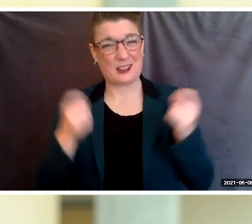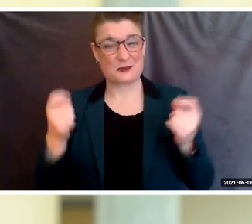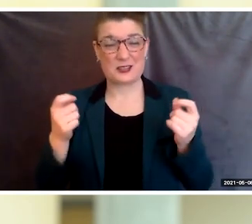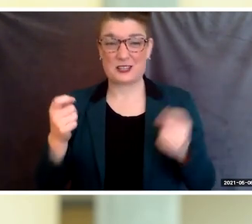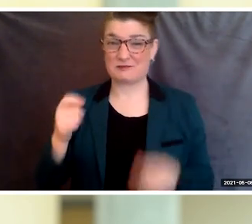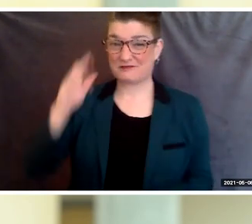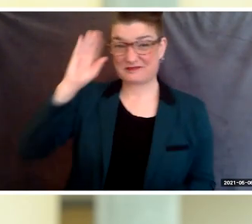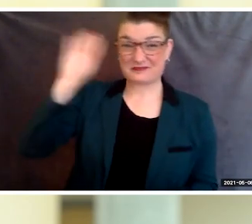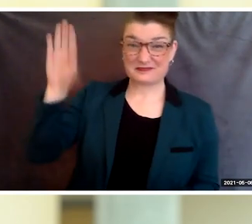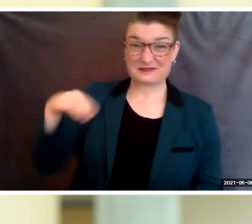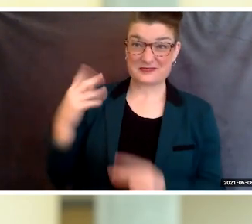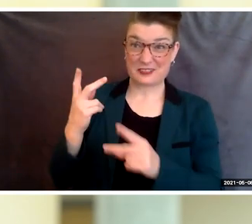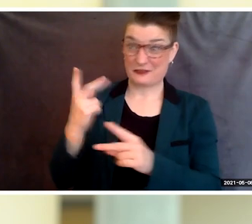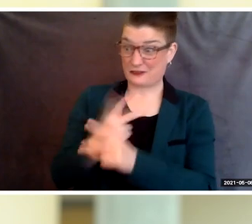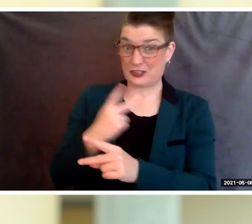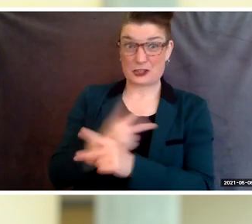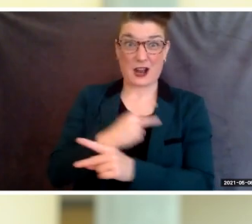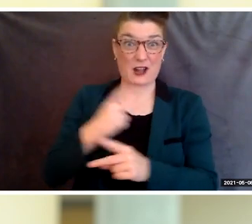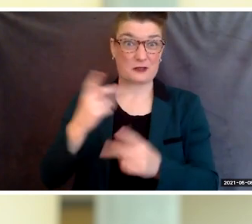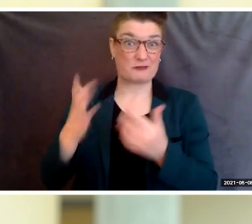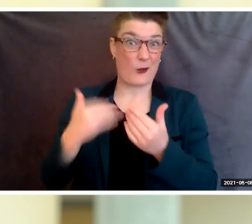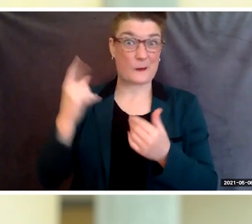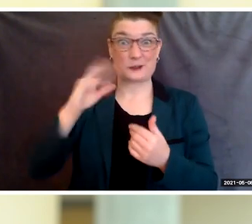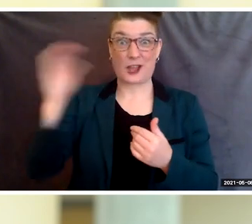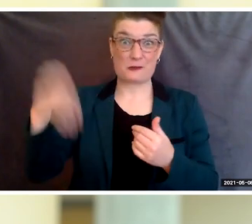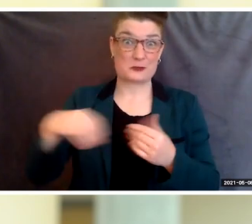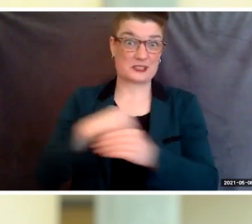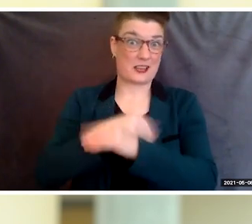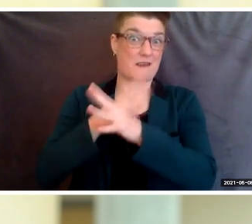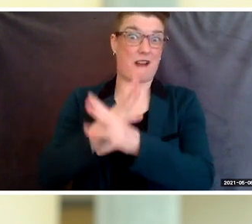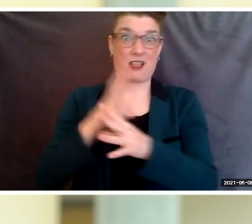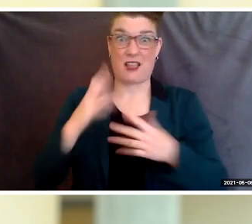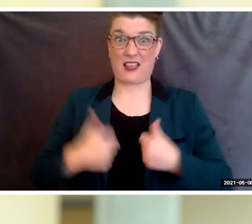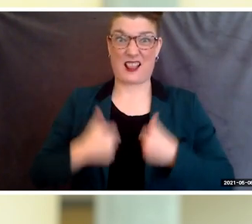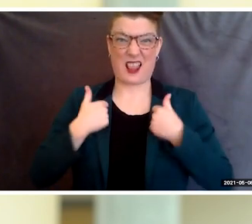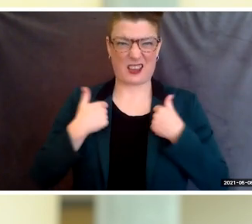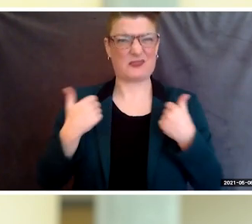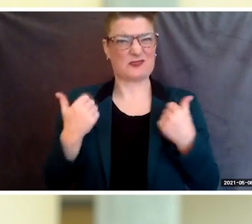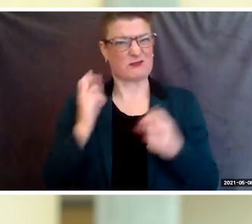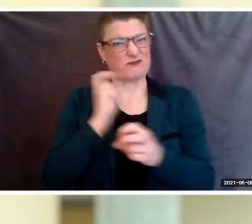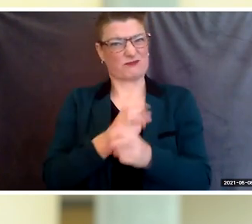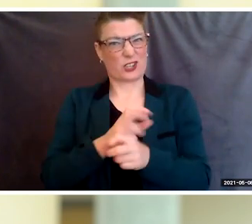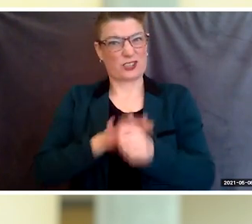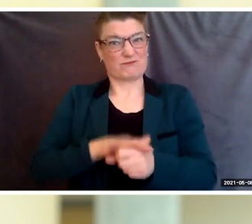out in almost virtual world was stressful, there have been some surprising benefits.